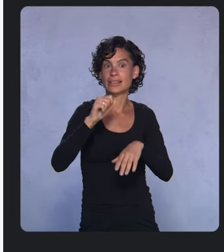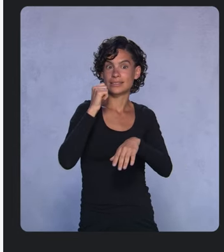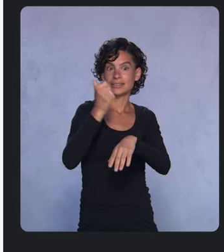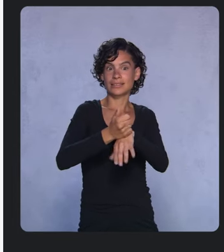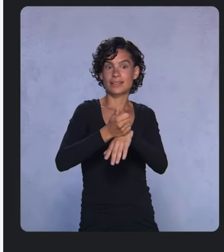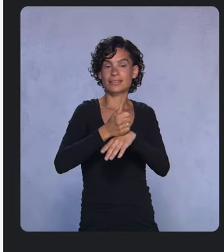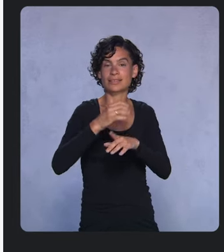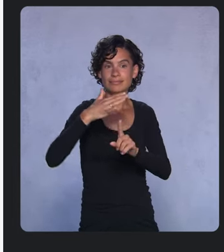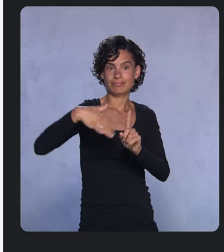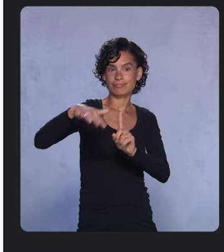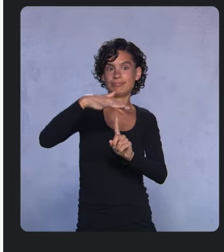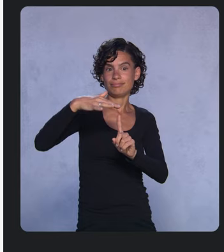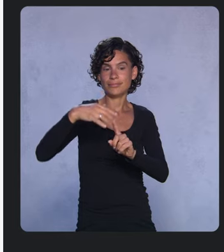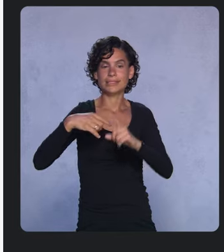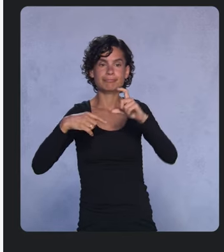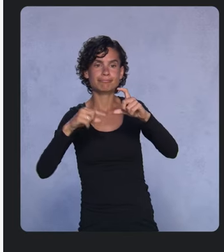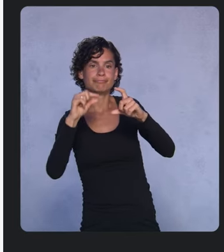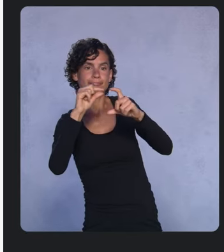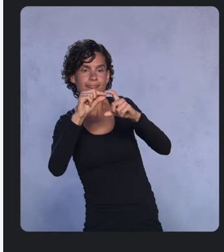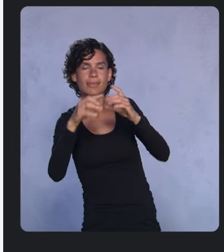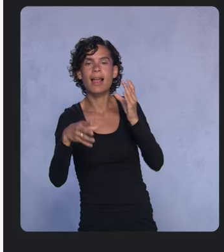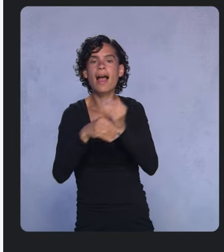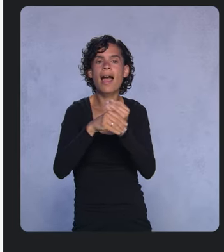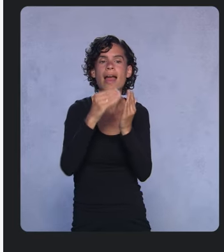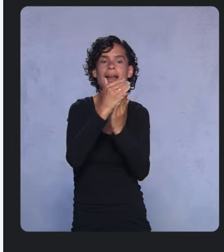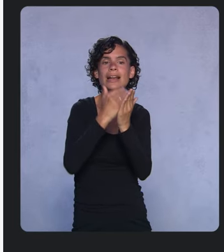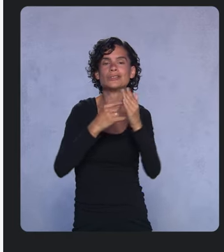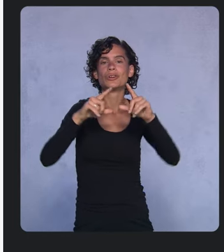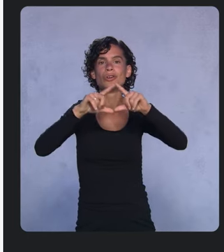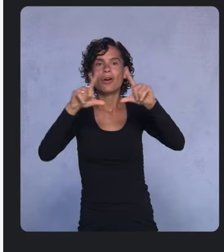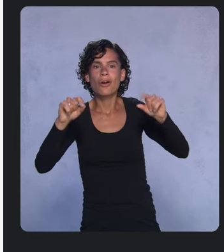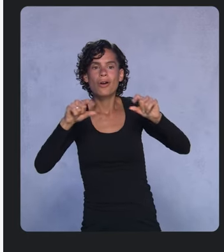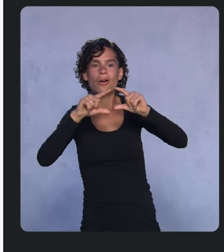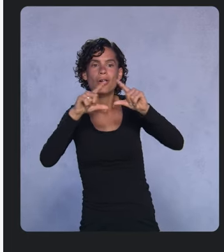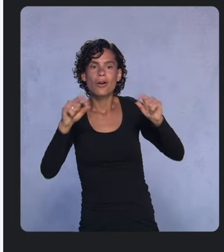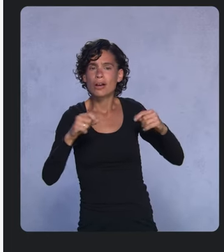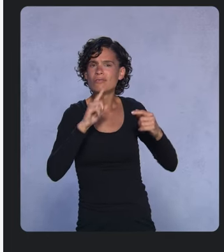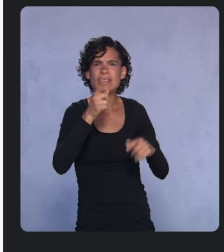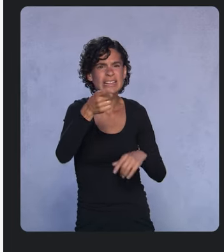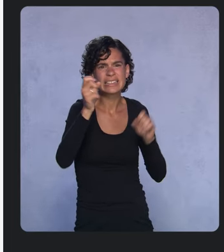Then I’m going to add a list of Material cards and you can see the declarative model of Compose in action.